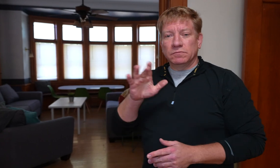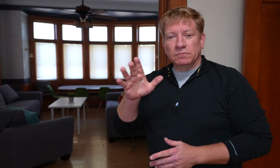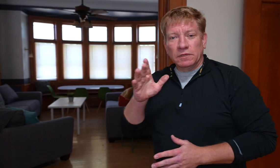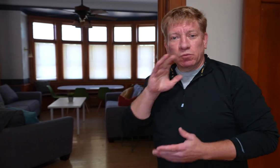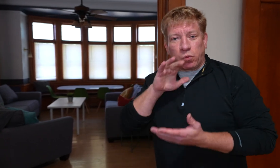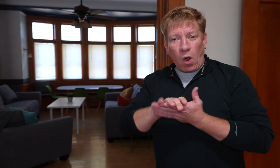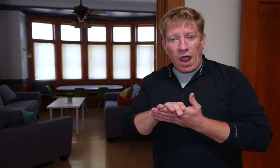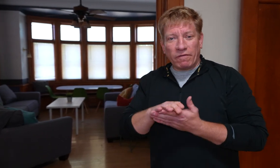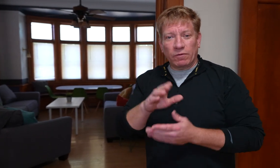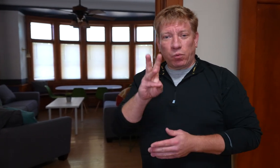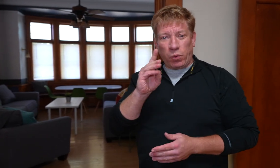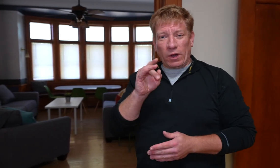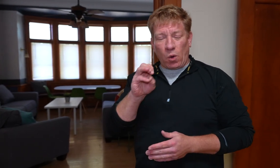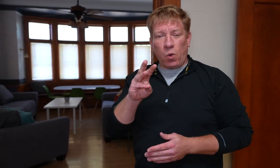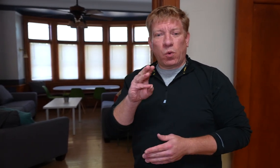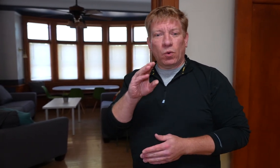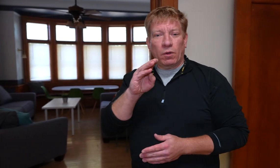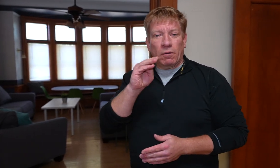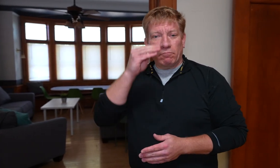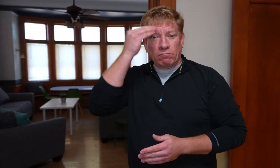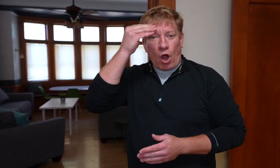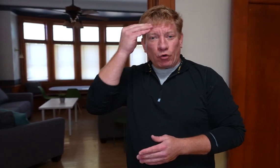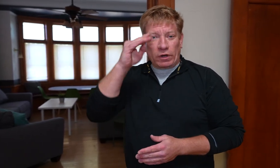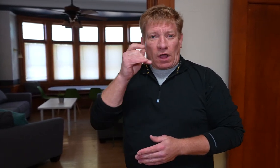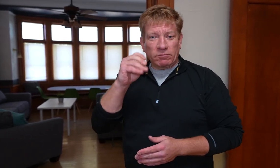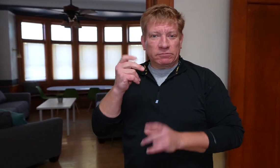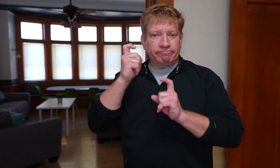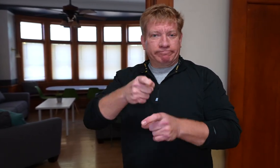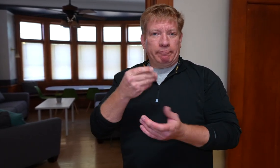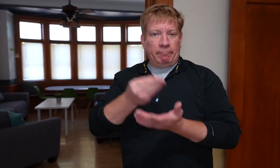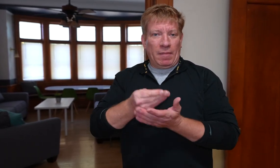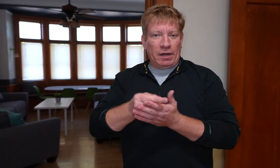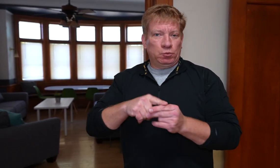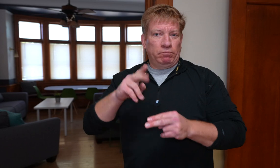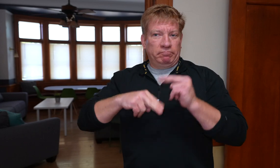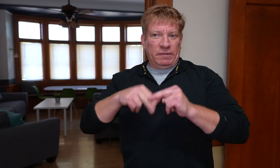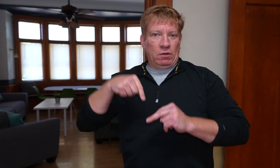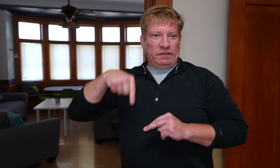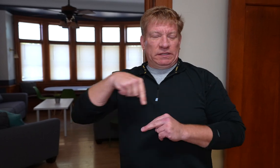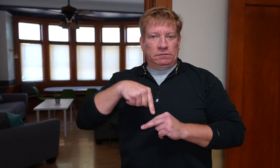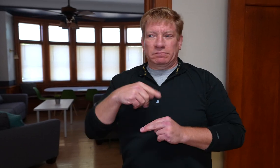Charles’ wife, his widow, Margaret, gave money to build this building.